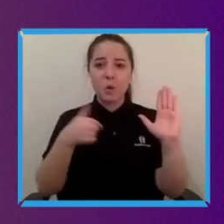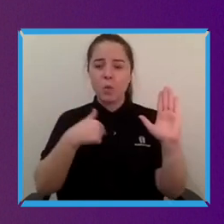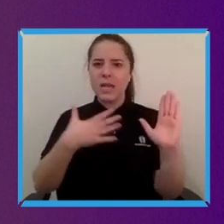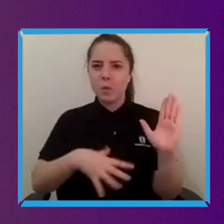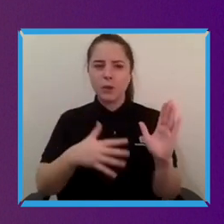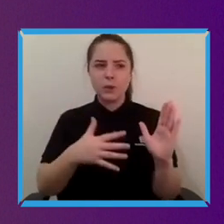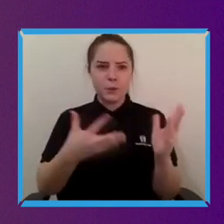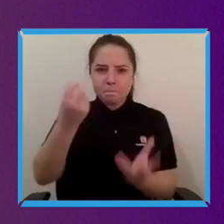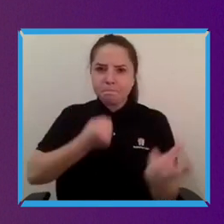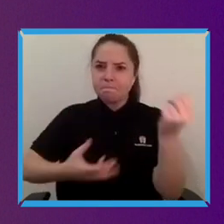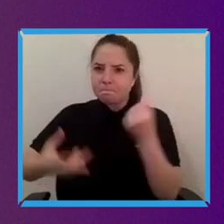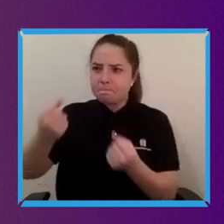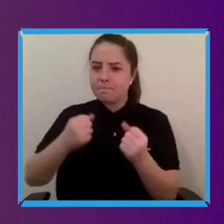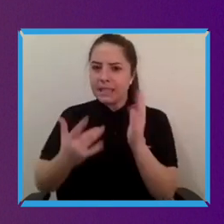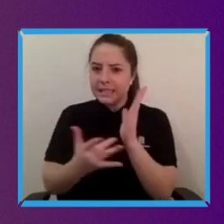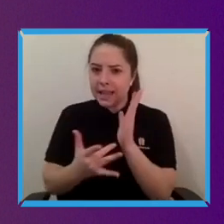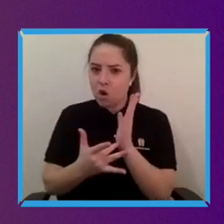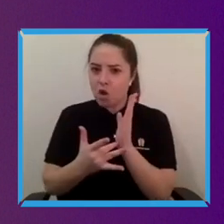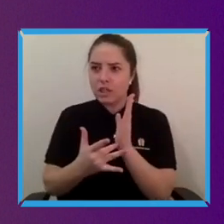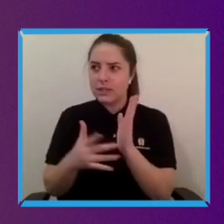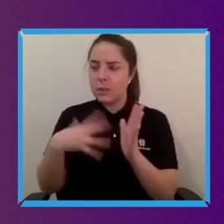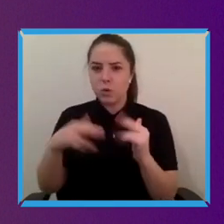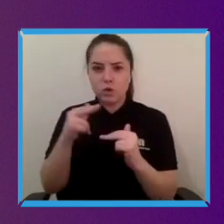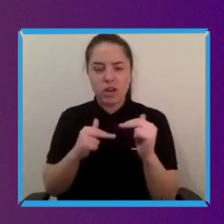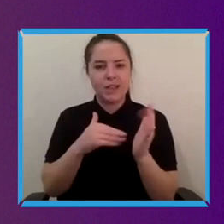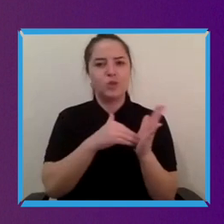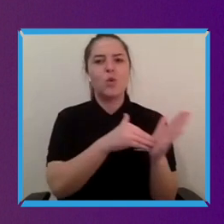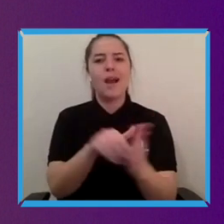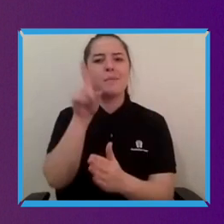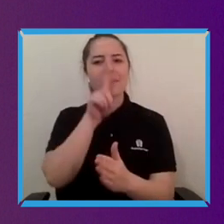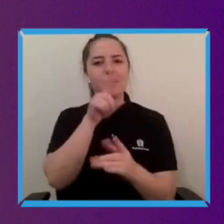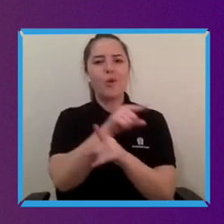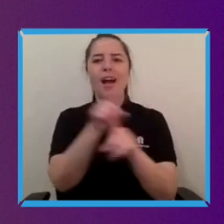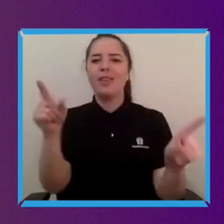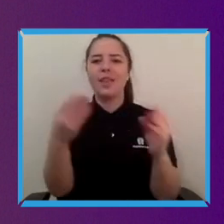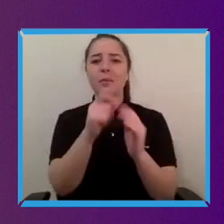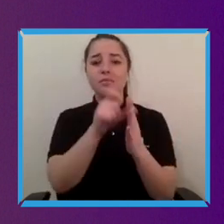inclusion of people with disability and if you're solving a problem in the disability space we'd love to